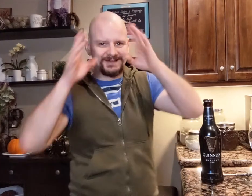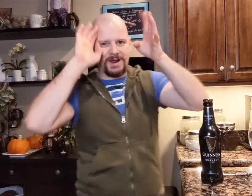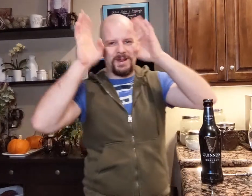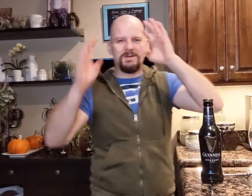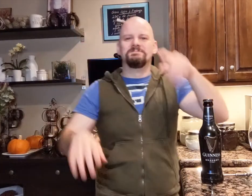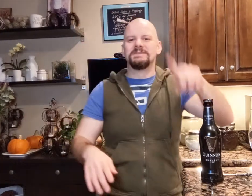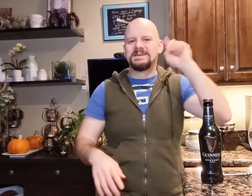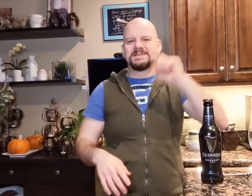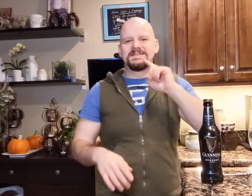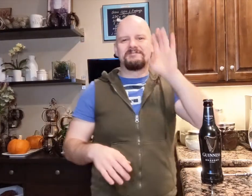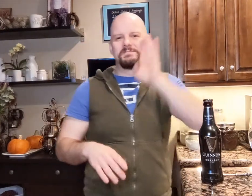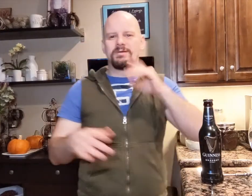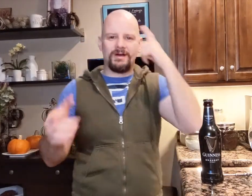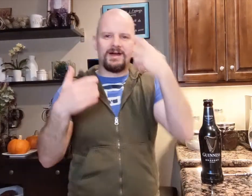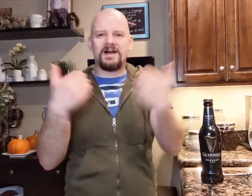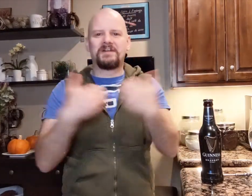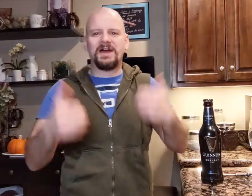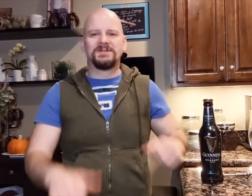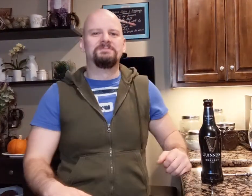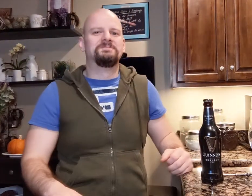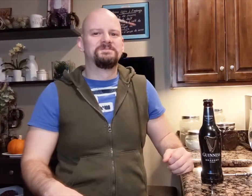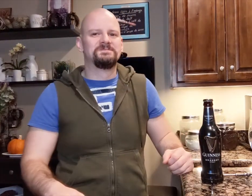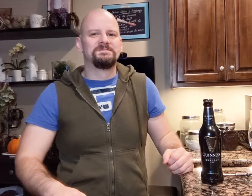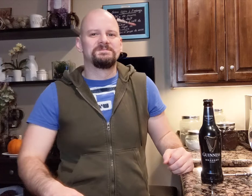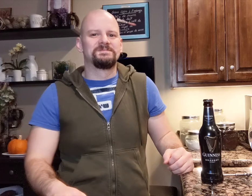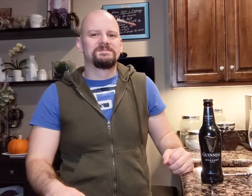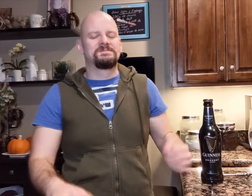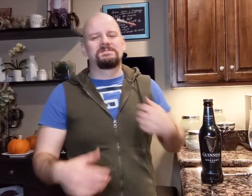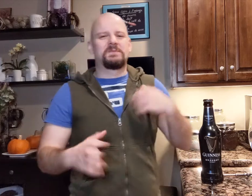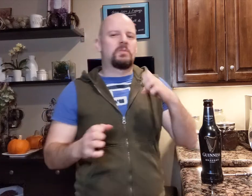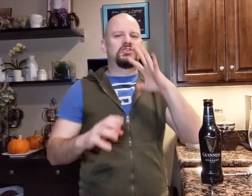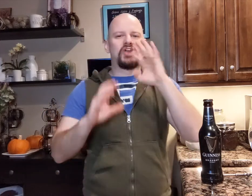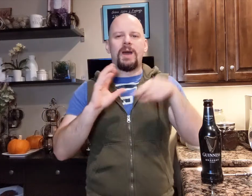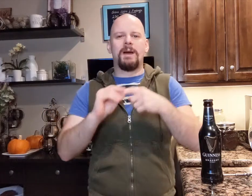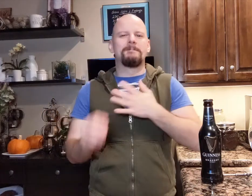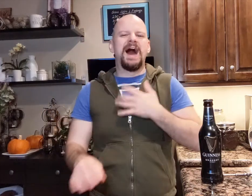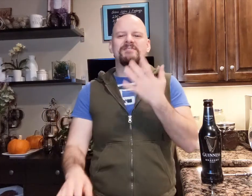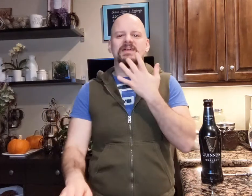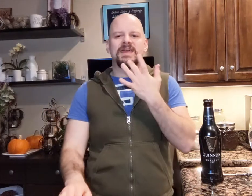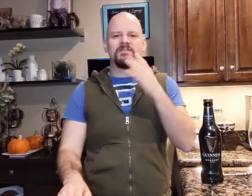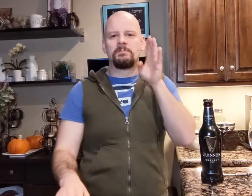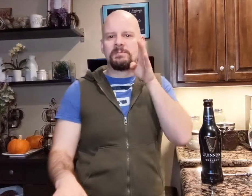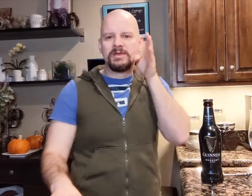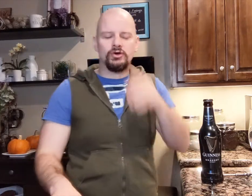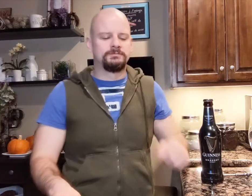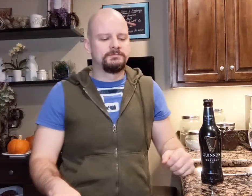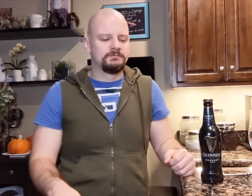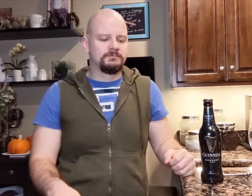Hello Deaf Beer Aficionado. I want to talk about my favourite beer.